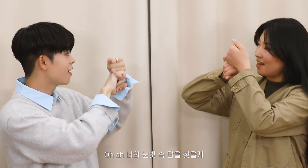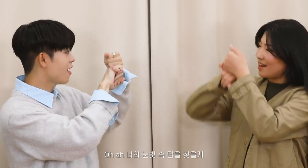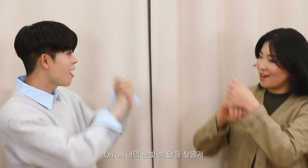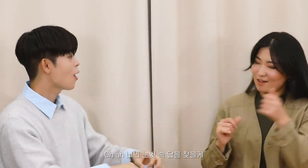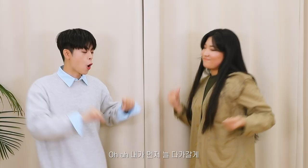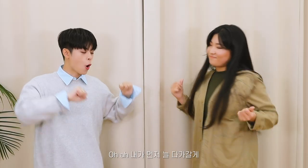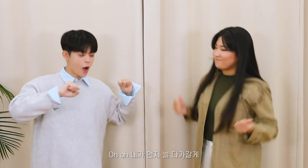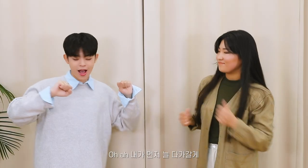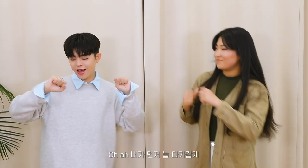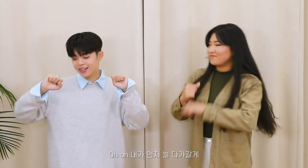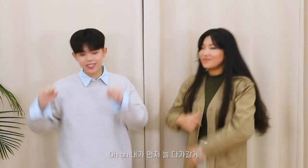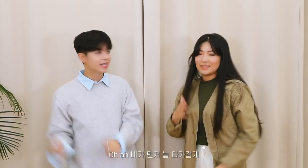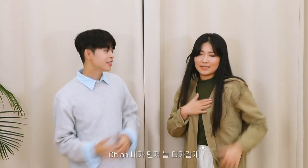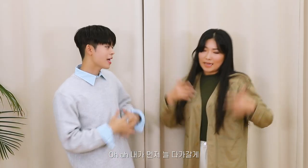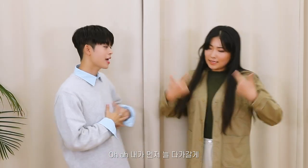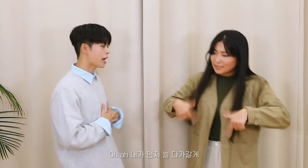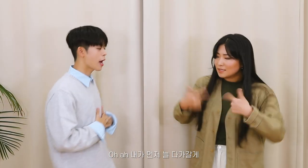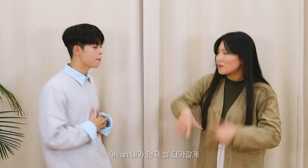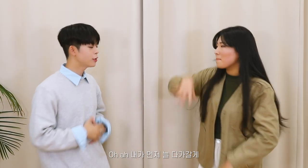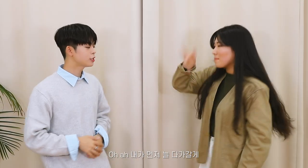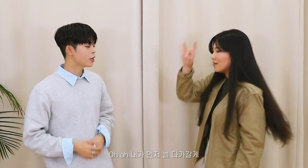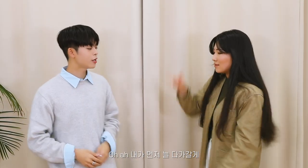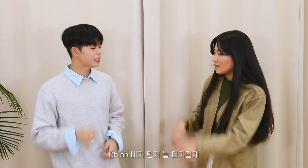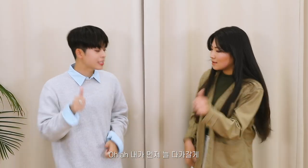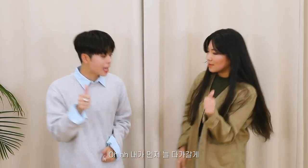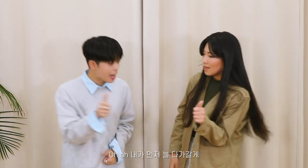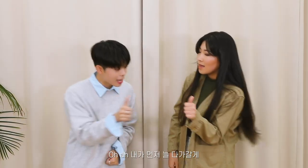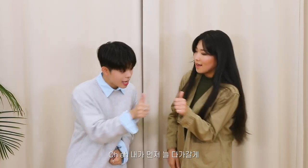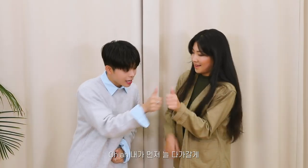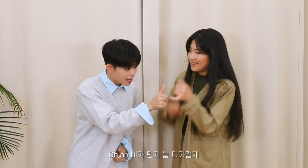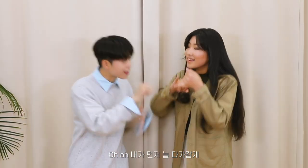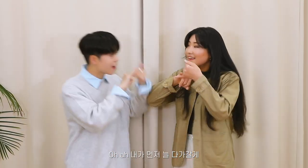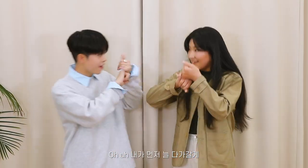Oh ah I will always come to you first